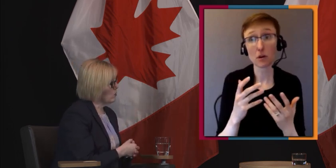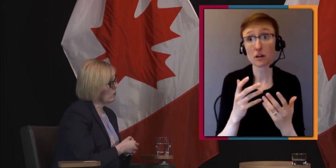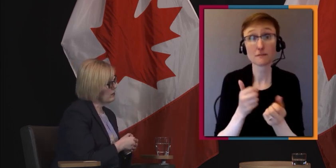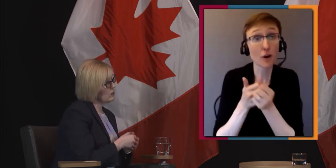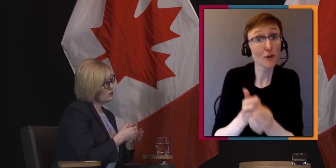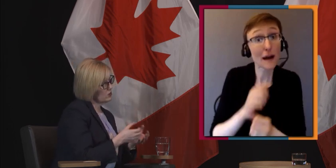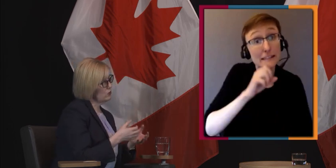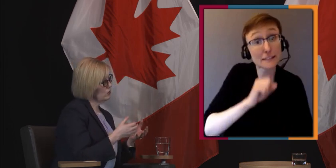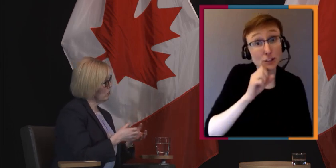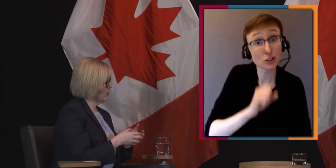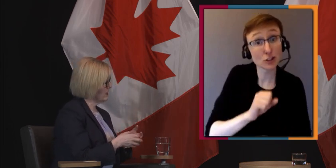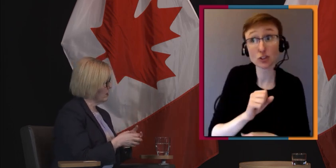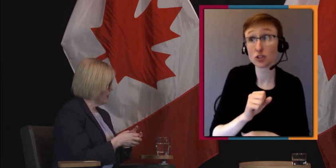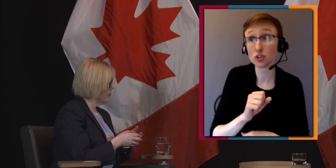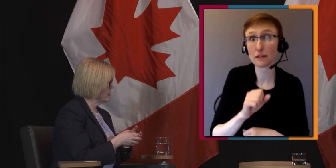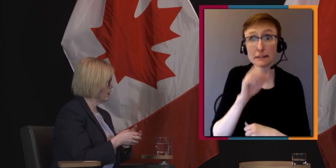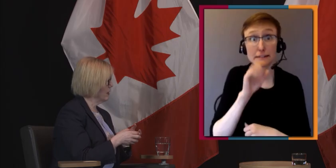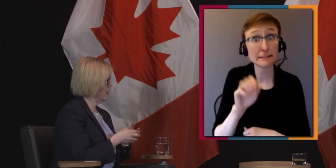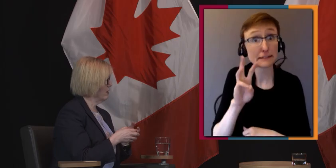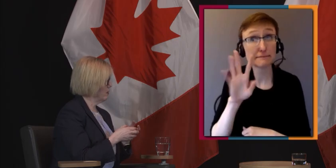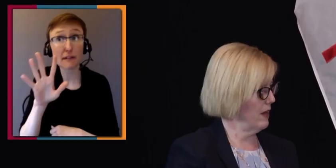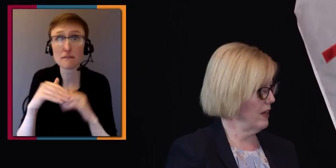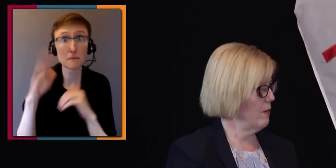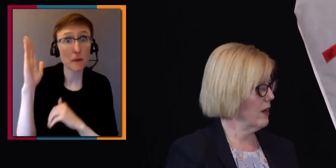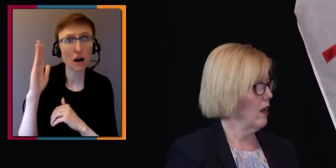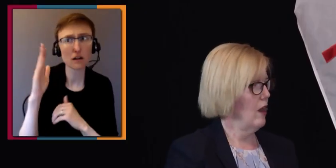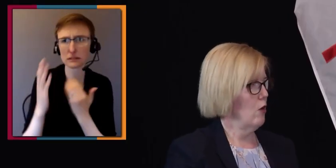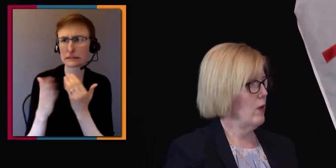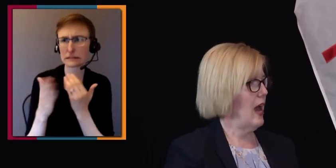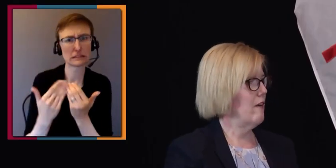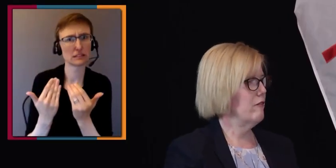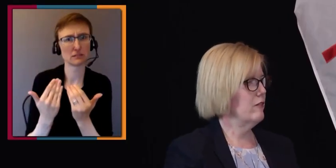But when we look to do the one-time payment in the pandemic, we have...